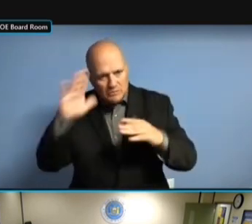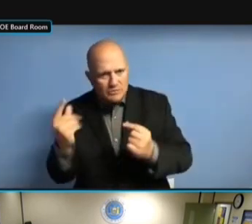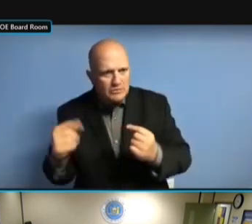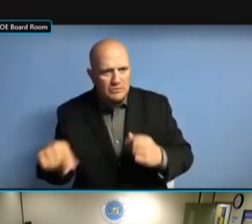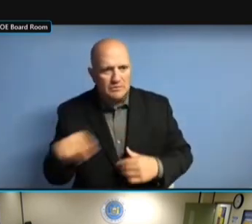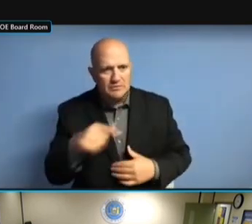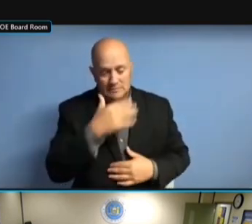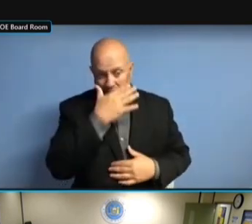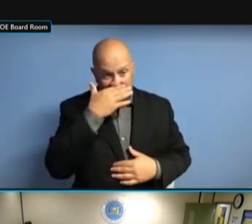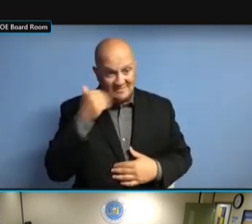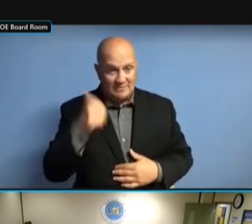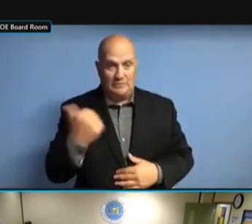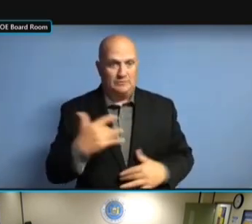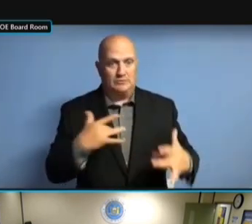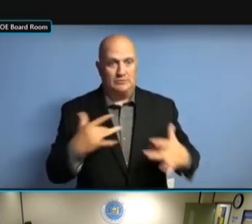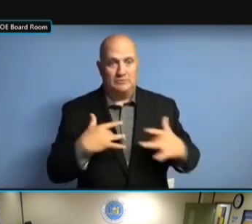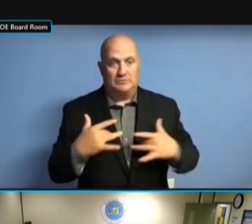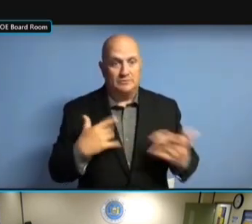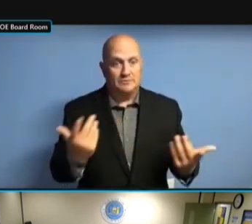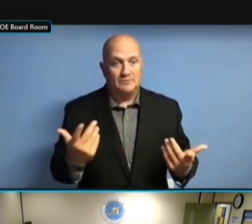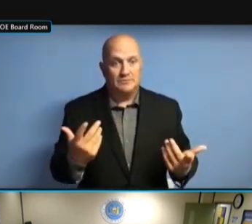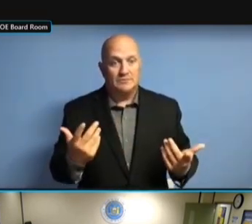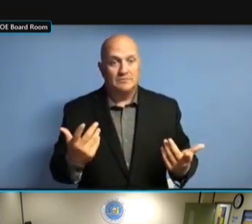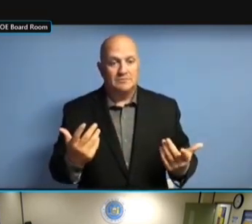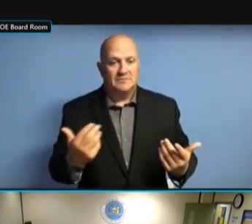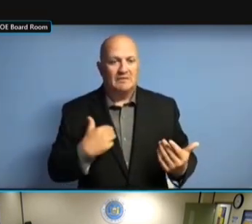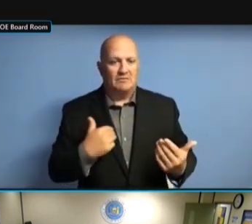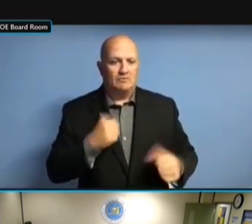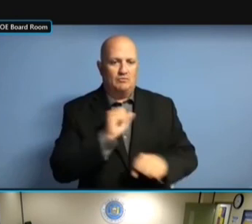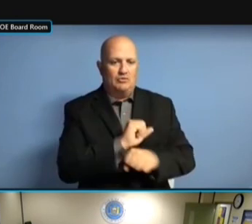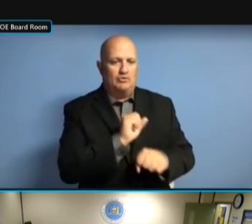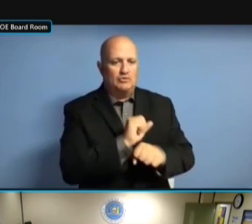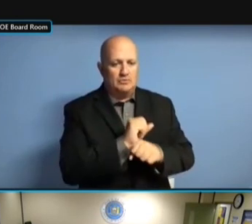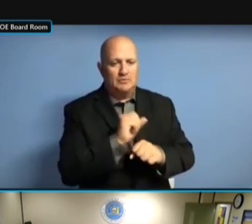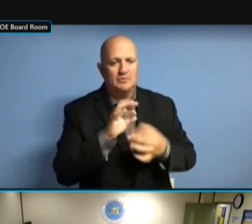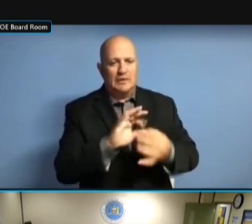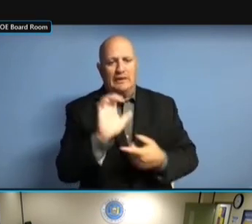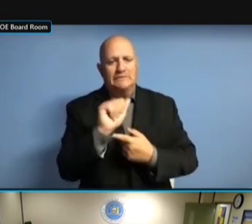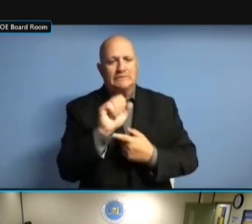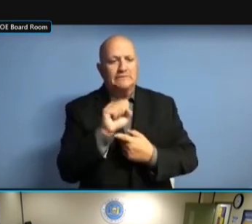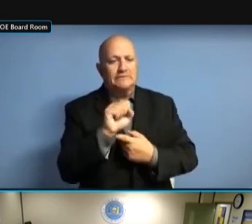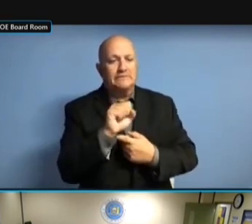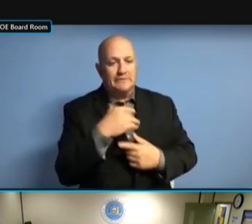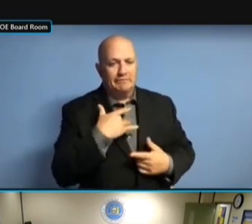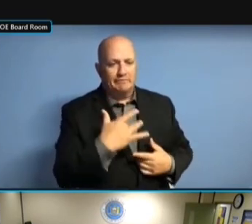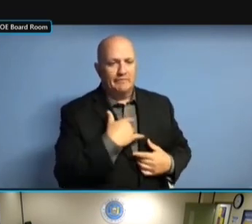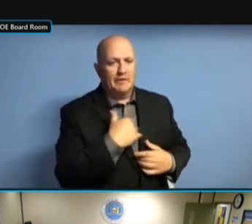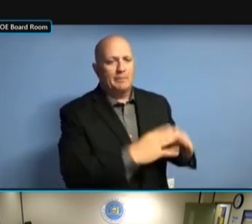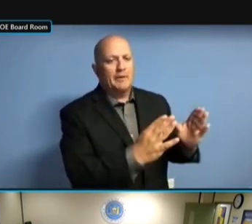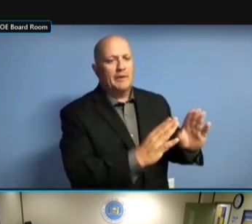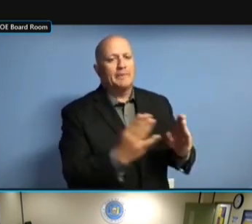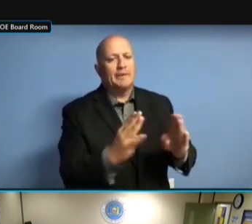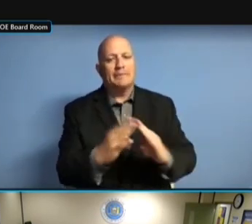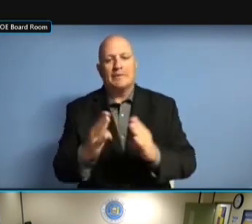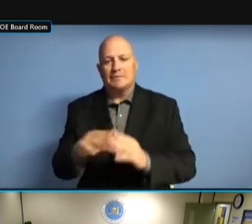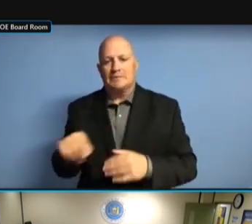OTHER ISSUES OR CONCERNS, WE'RE STILL WORKING ON CASES. STILL WORKING ON CASES. STILL WORKING ON CASES. ANY STILL WORKING ON CASES. ANY ISSUES STILL WORKING ON CASES. ANY ISSUES WITH STILL WORKING ON CASES. ANY ISSUES WITH REGARD STILL WORKING ON CASES. ANY ISSUES WITH REGARD TO STILL WORKING ON CASES. ANY ISSUES WITH REGARD TO CASES, ANY ISSUES WITH REGARD TO CASES, ANY ISSUES WITH REGARD TO CASES, I'M ANY ISSUES WITH REGARD TO CASES, I'M MORE ANY ISSUES WITH REGARD TO CASES, I'M MORE THAN ANY ISSUES WITH REGARD TO CASES, I'M MORE THAN WILLING ANY ISSUES WITH REGARD TO CASES, I'M MORE THAN WILLING TO ANY ISSUES WITH REGARD TO CASES, I'M MORE THAN WILLING TO DISCUSS I'M MORE THAN WILLING TO DISCUSS I'M MORE THAN WILLING TO DISCUSS IN I'M MORE THAN WILLING TO DISCUSS IN EXECUTIVE I'M MORE THAN WILLING TO DISCUSS IN EXECUTIVE SESSION I'M MORE THAN WILLING TO DISCUSS IN EXECUTIVE SESSION FOR I'M MORE THAN WILLING TO DISCUSS IN EXECUTIVE SESSION FOR YOU IN EXECUTIVE SESSION FOR YOU IN EXECUTIVE SESSION FOR YOU GUYS. GUYS. GUYS. BUT GUYS. BUT RIGHT GUYS. BUT RIGHT NOW